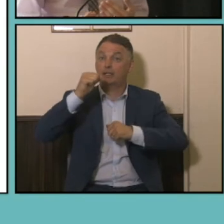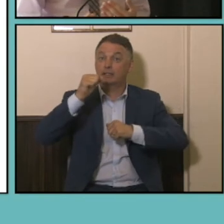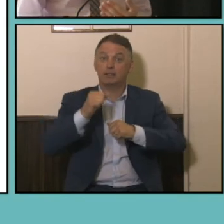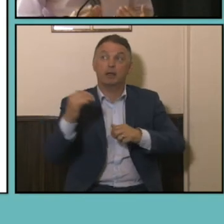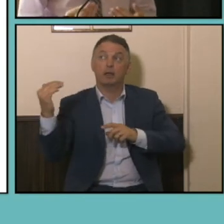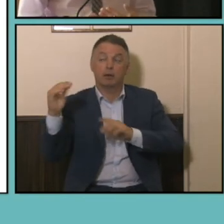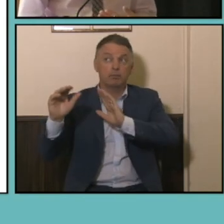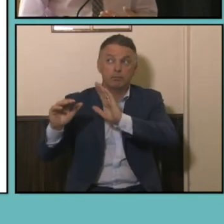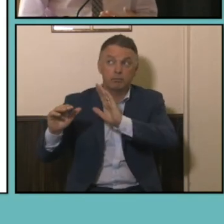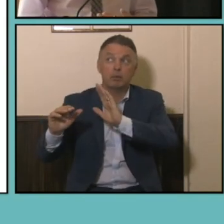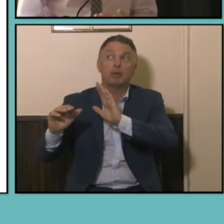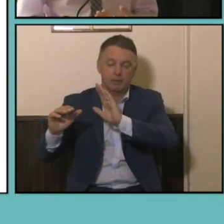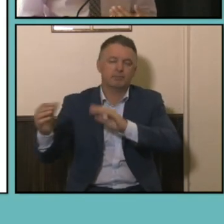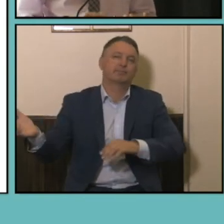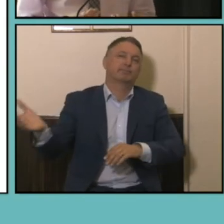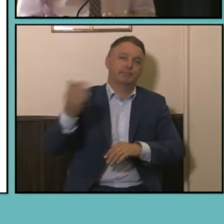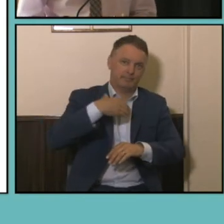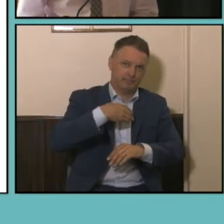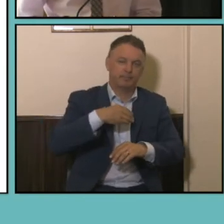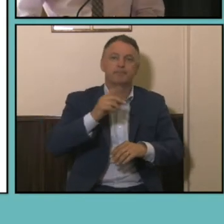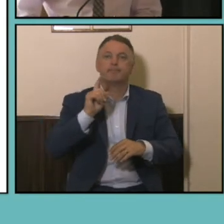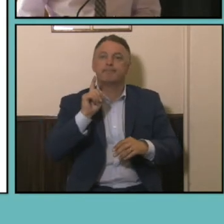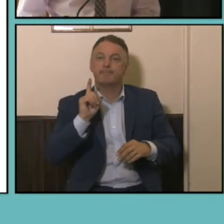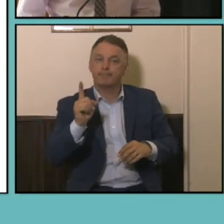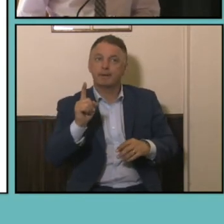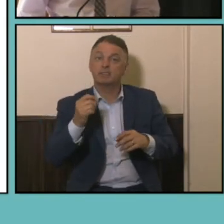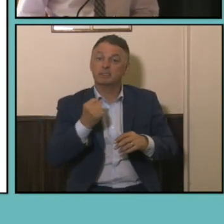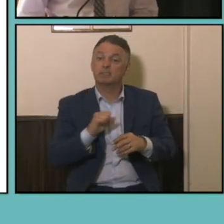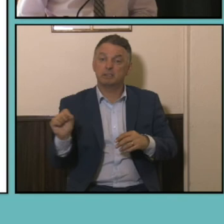the overseas born data a little bit but it's still nonetheless quite fascinating